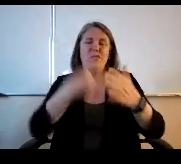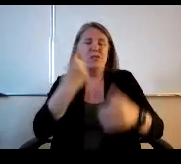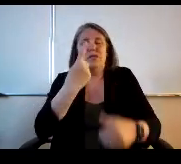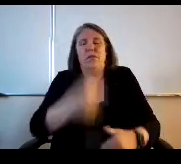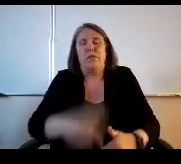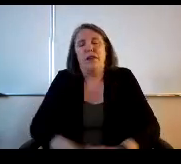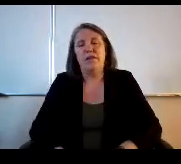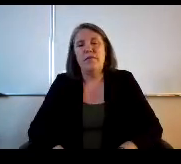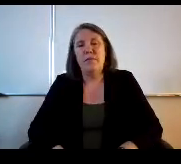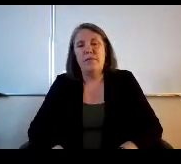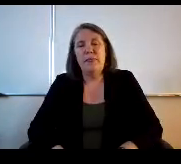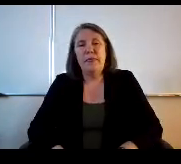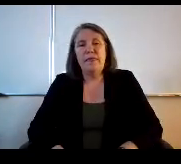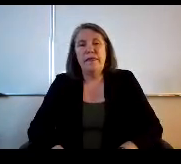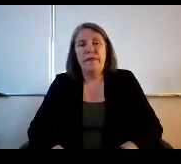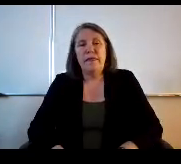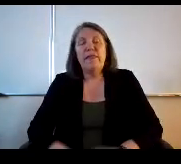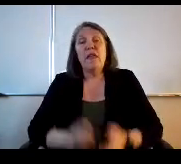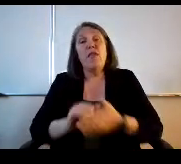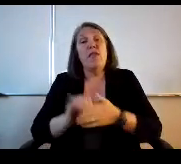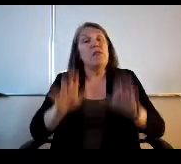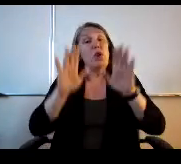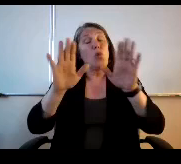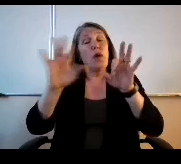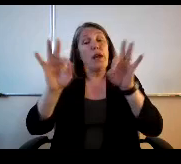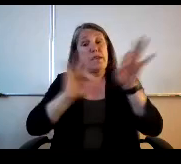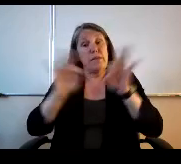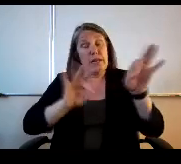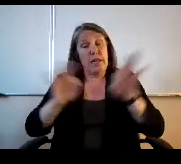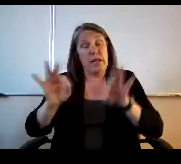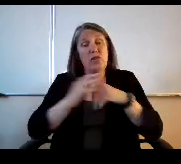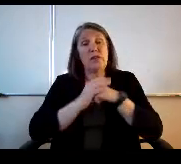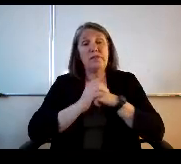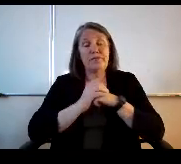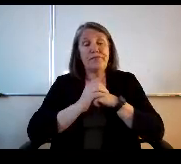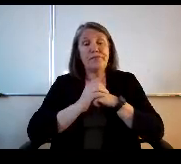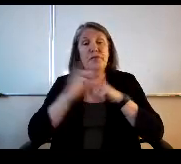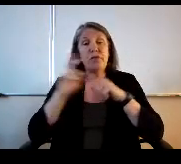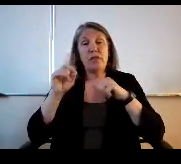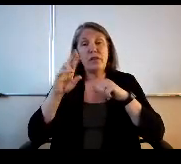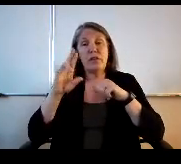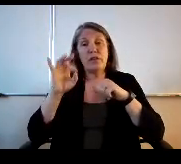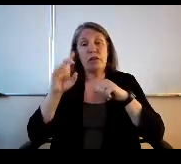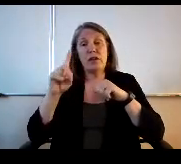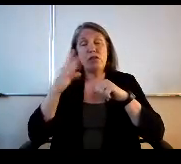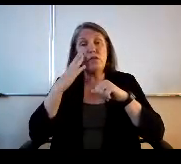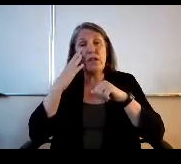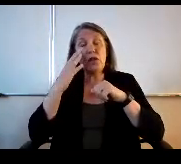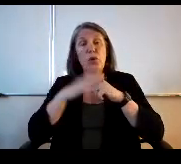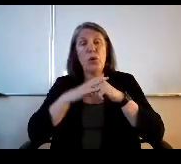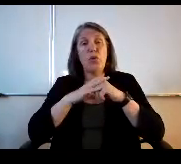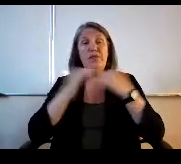Yeah, and that's a great explanation. As Doctor Field knows, this is going to be fluid year